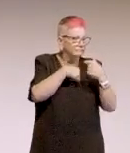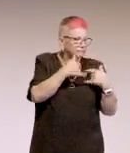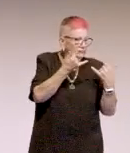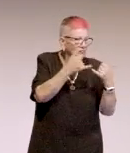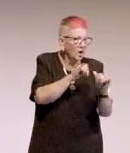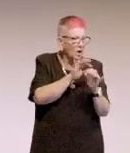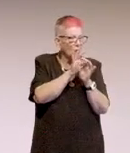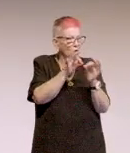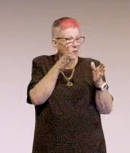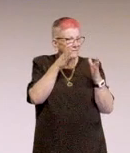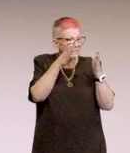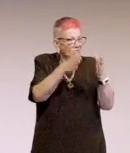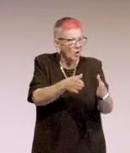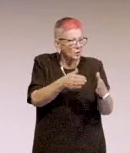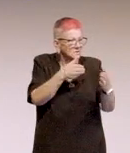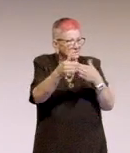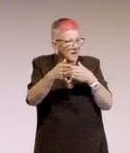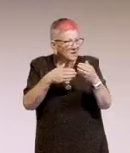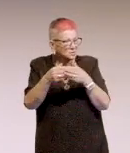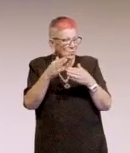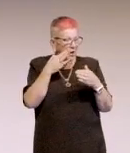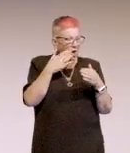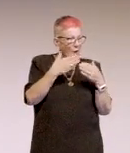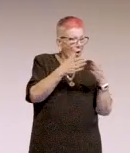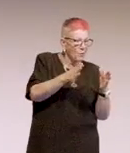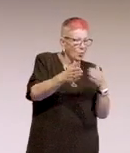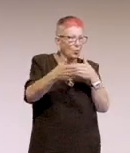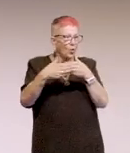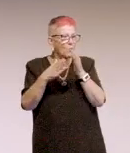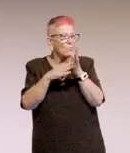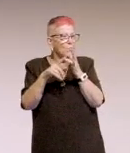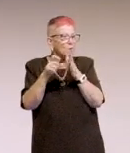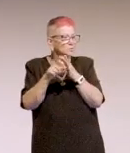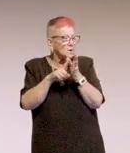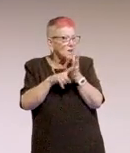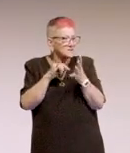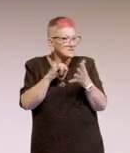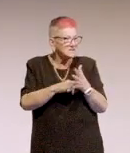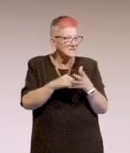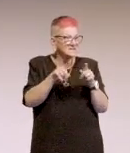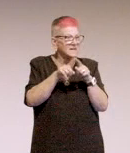No focus management when I opened modals or closed modals. And I think that modal even had a carousel inside it,